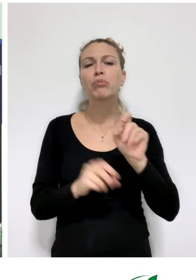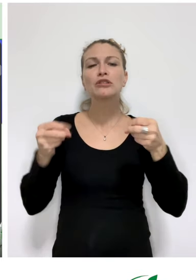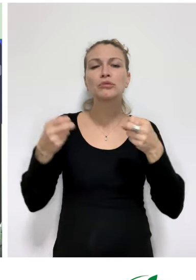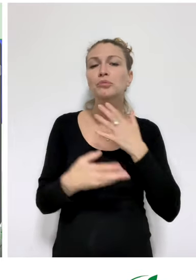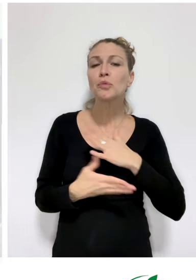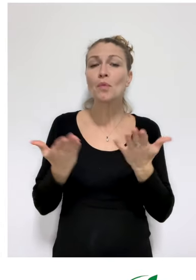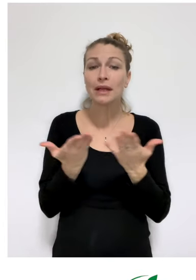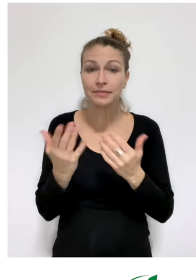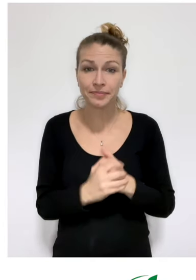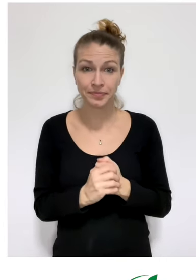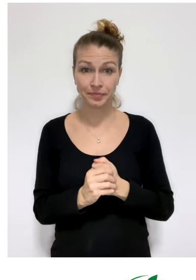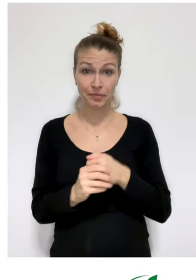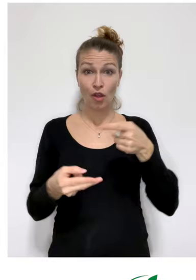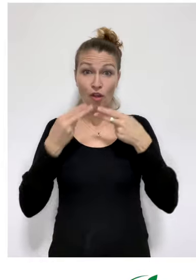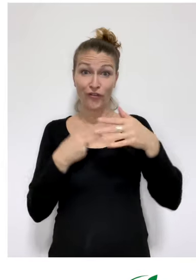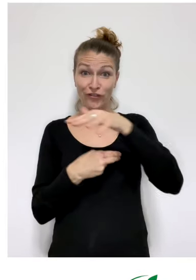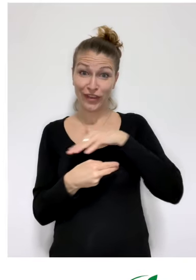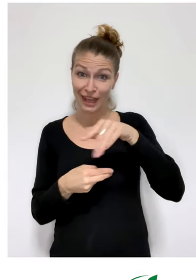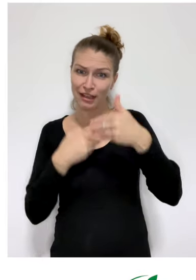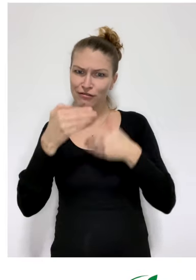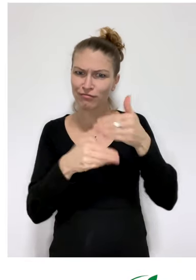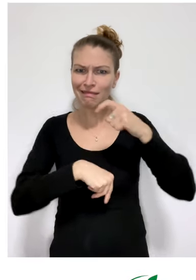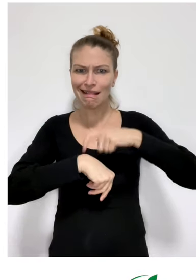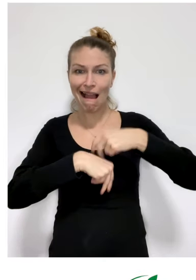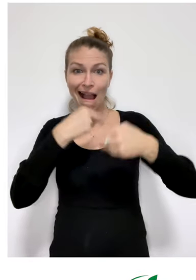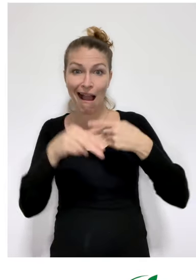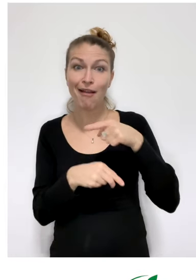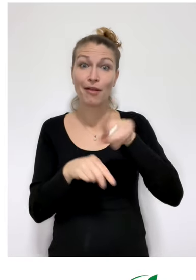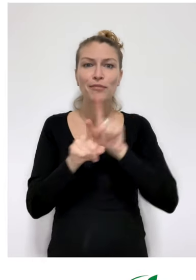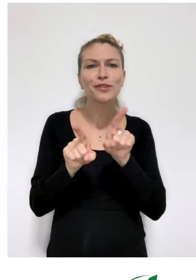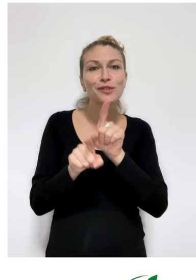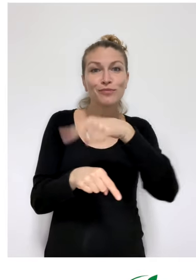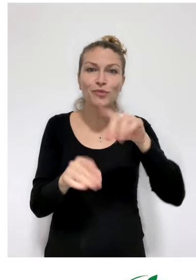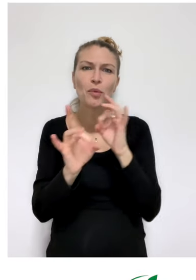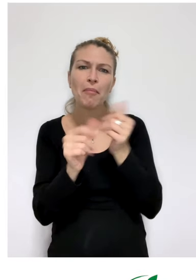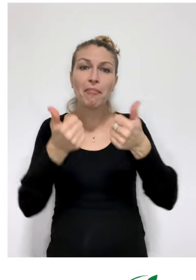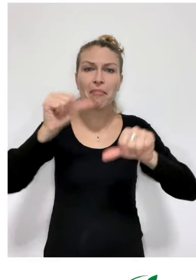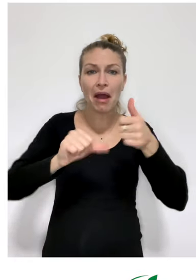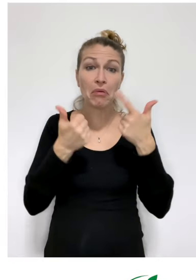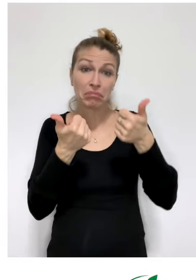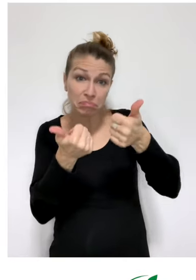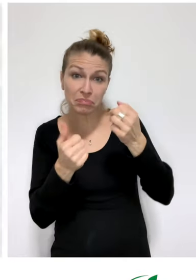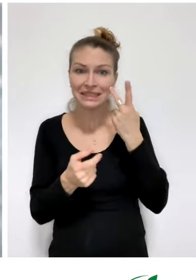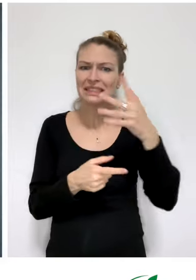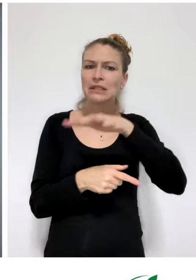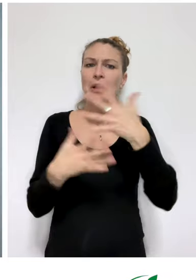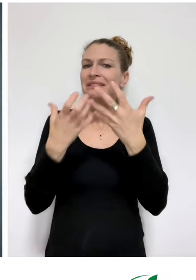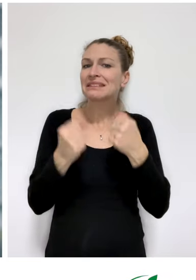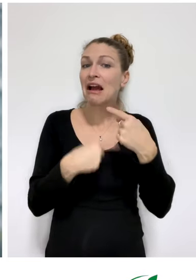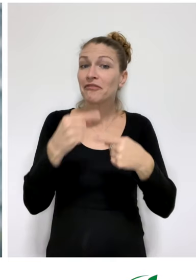If you require support at any time during the conference or if you have feedback, speak to one of the ZeroCon volunteers.